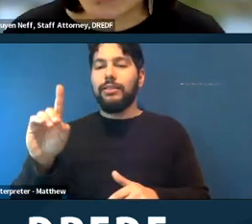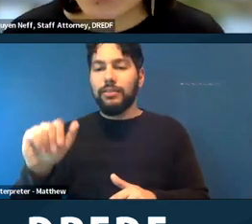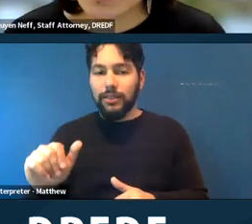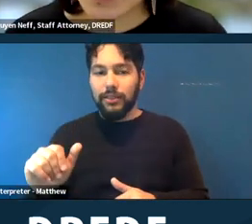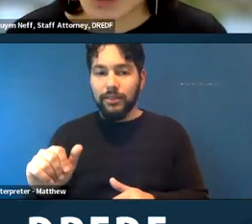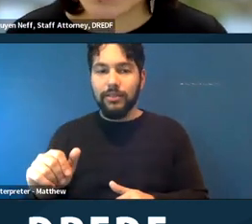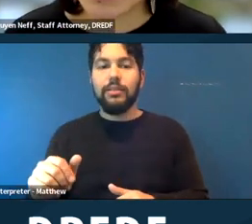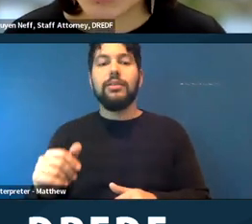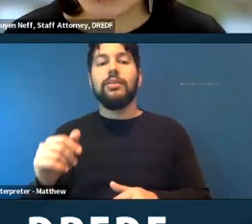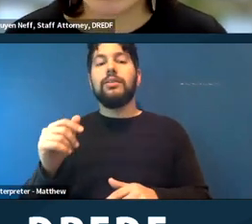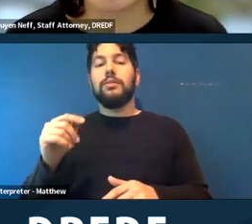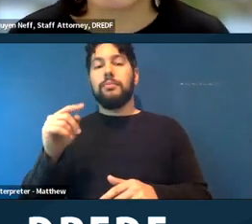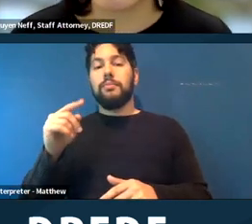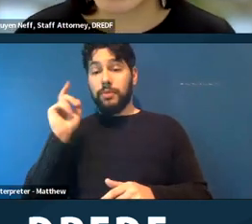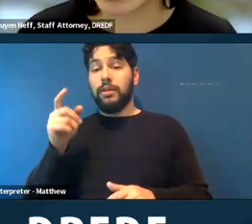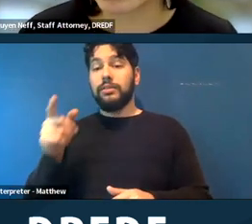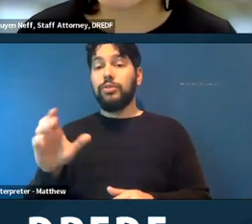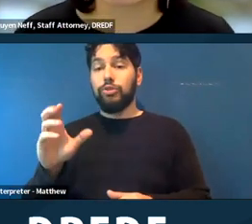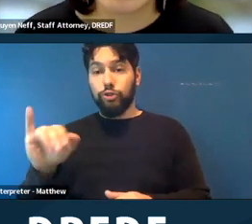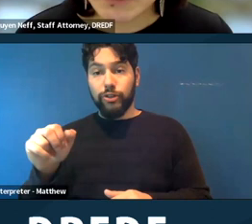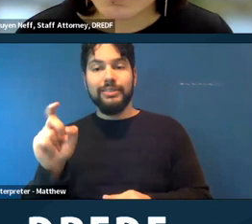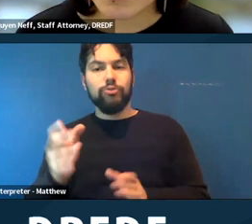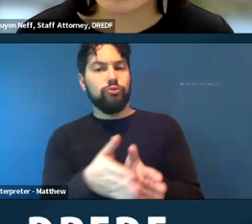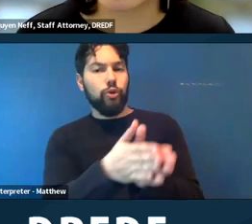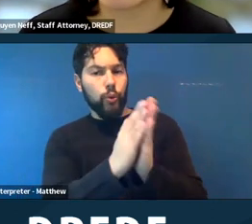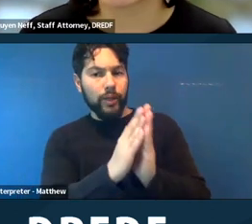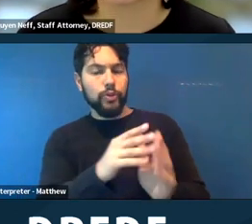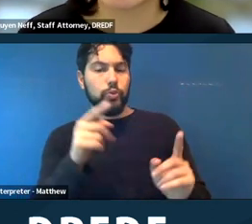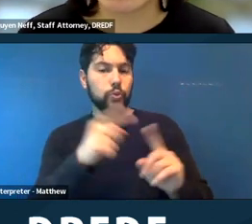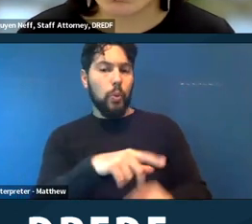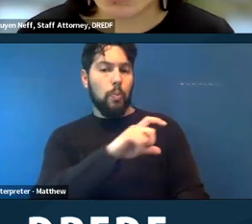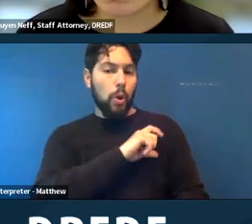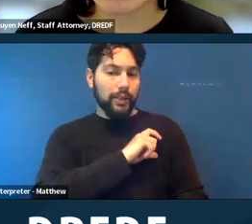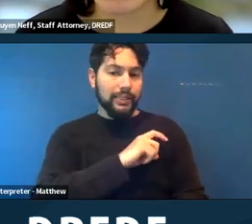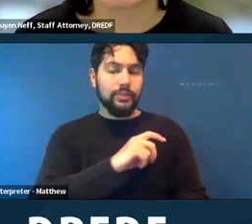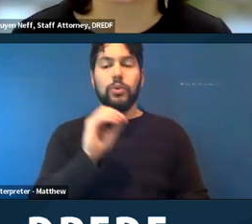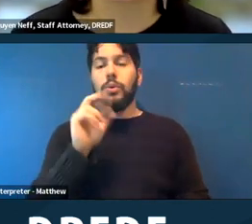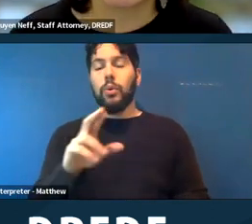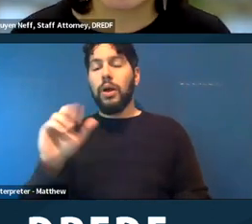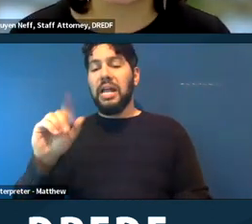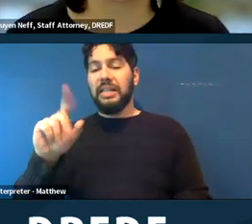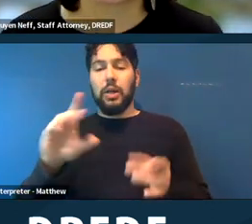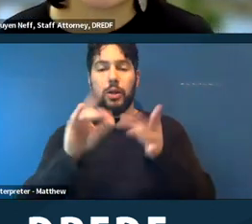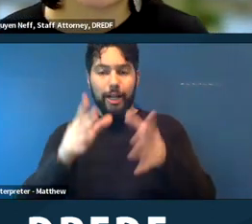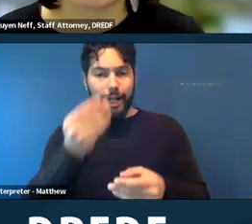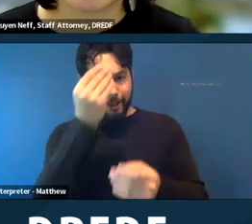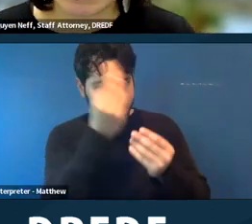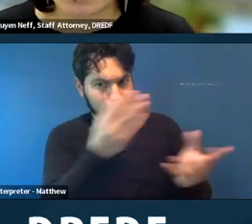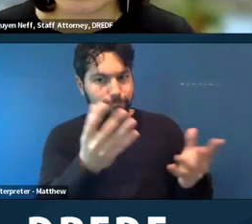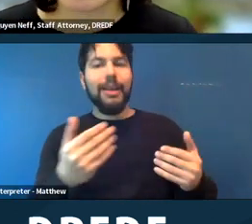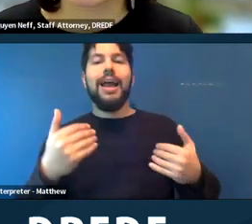reasonable accommodation to a police officer or an ADA coordinator to say, I need until 10 a.m.